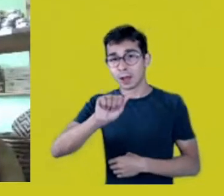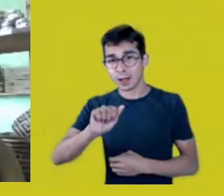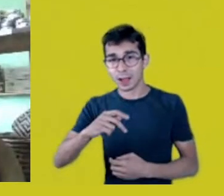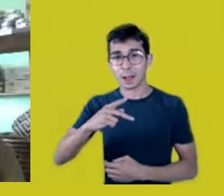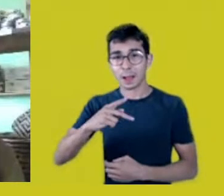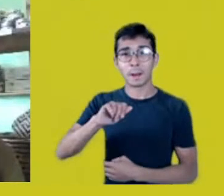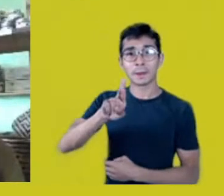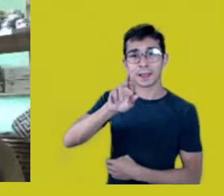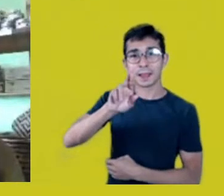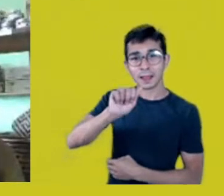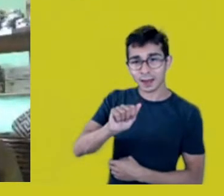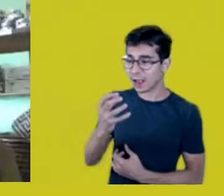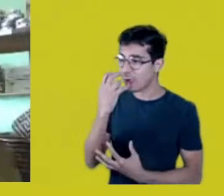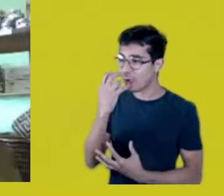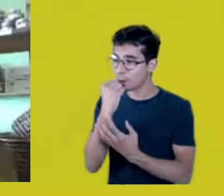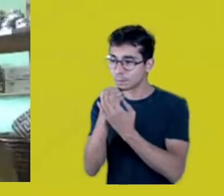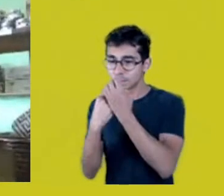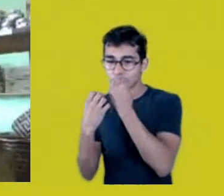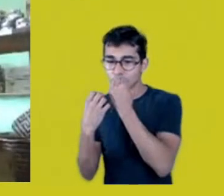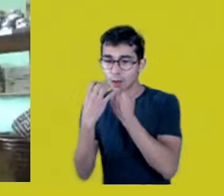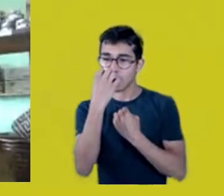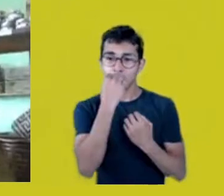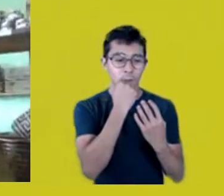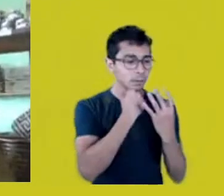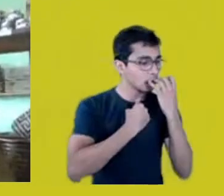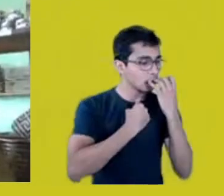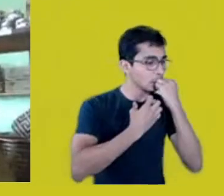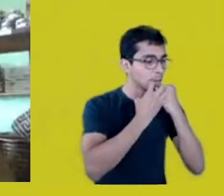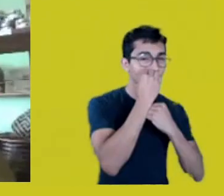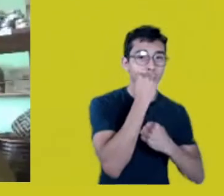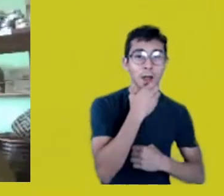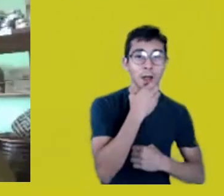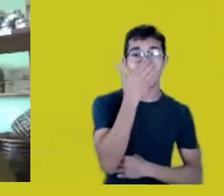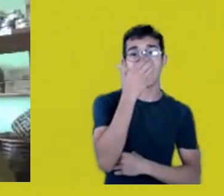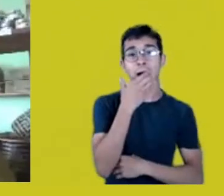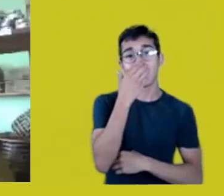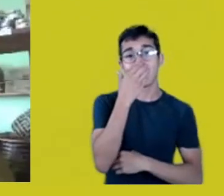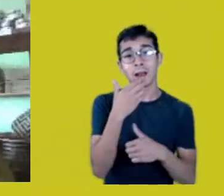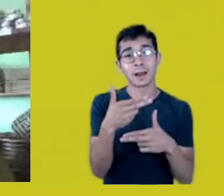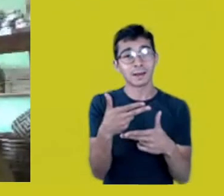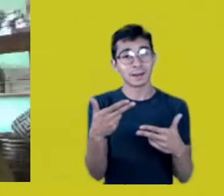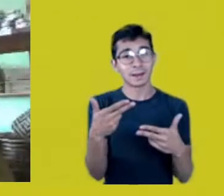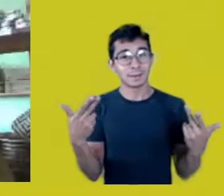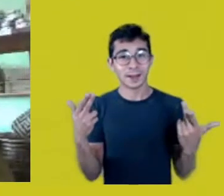fruit, food given by Namantuiki.